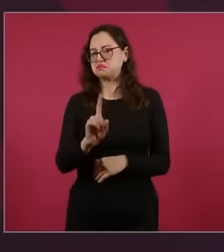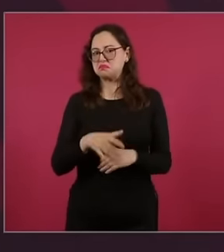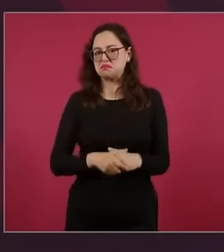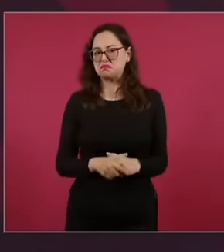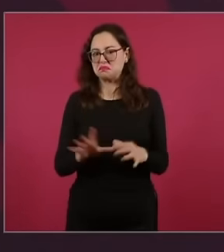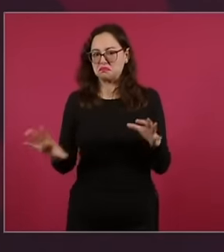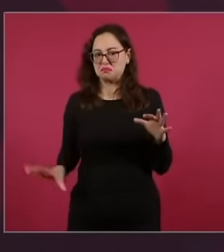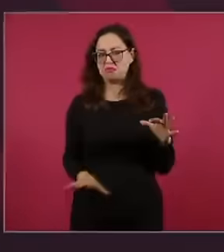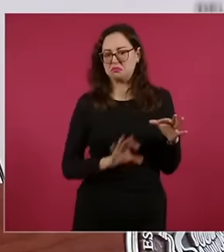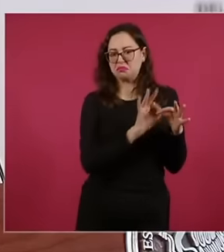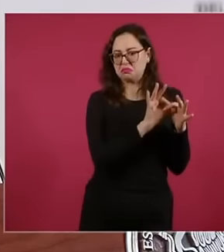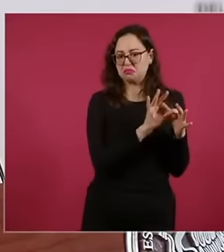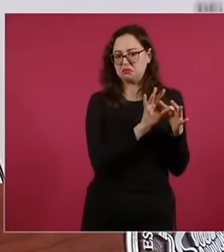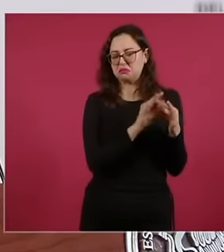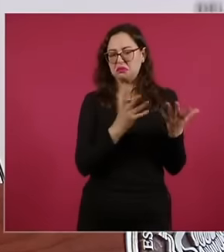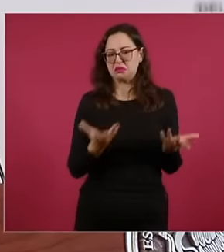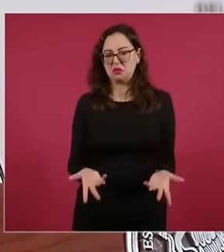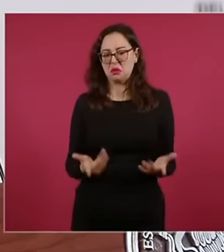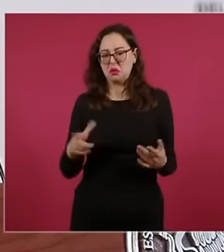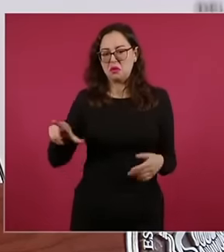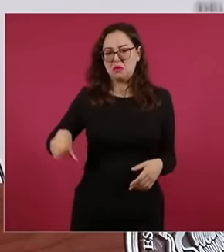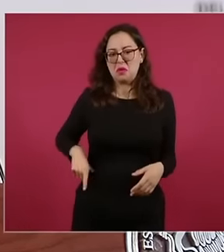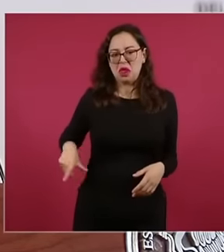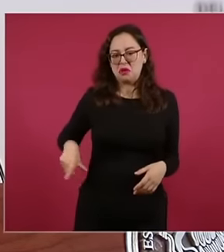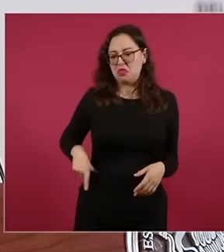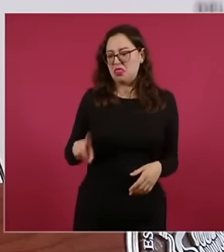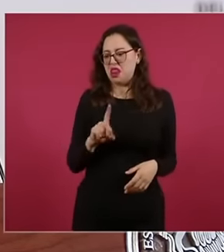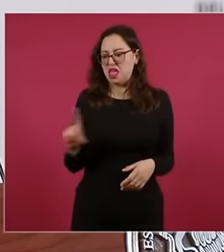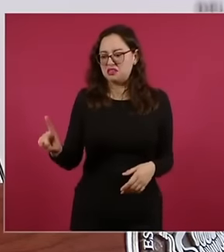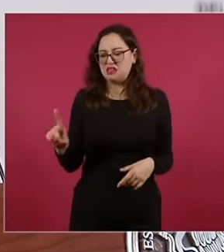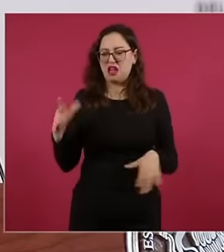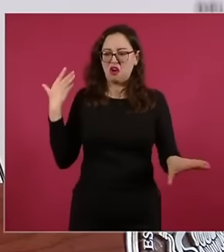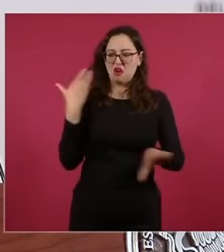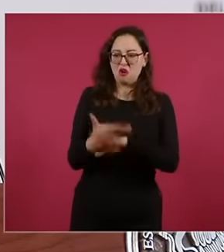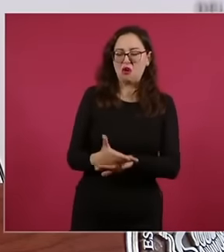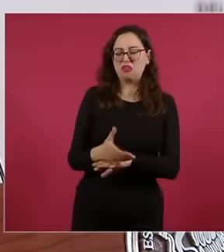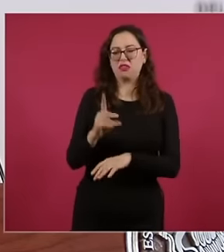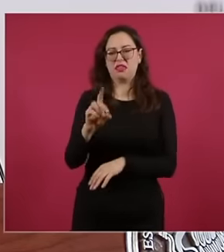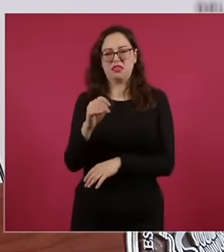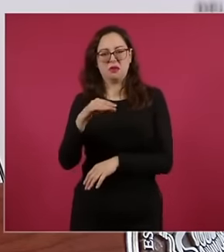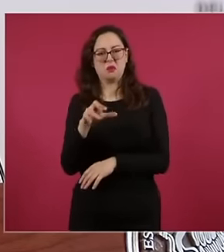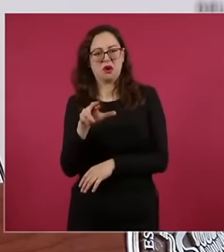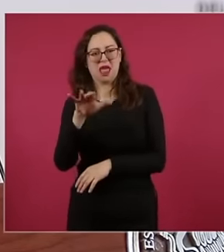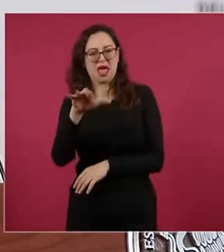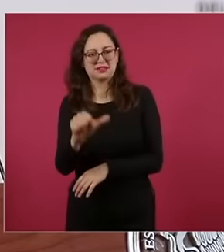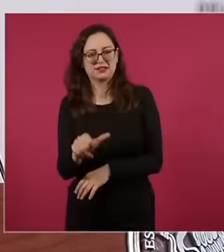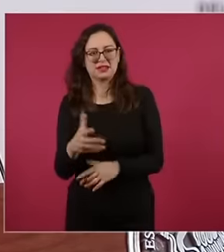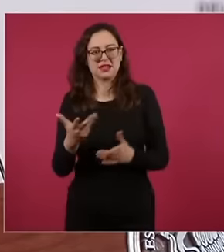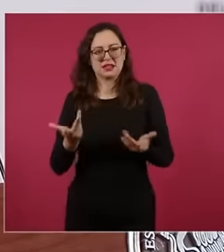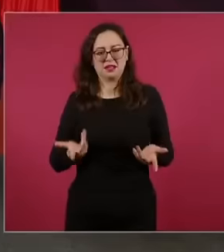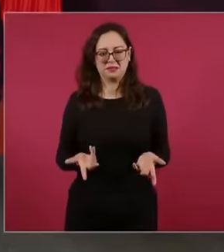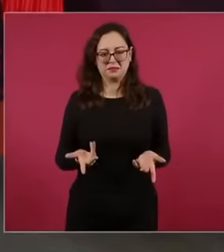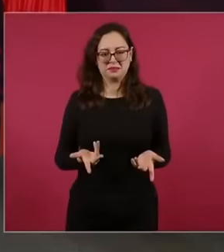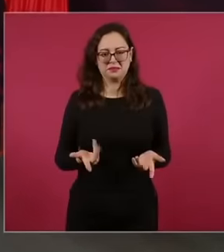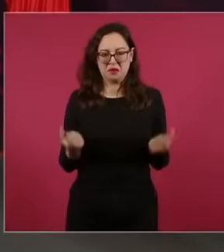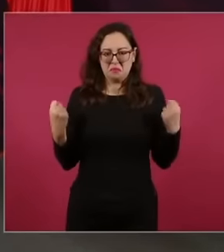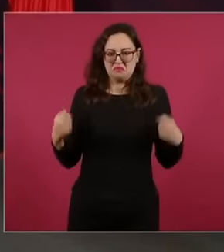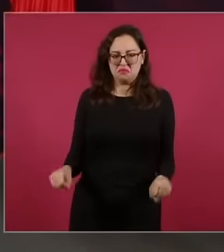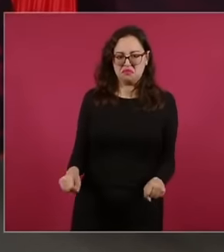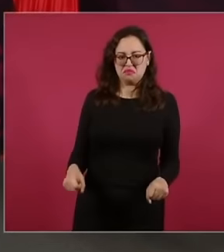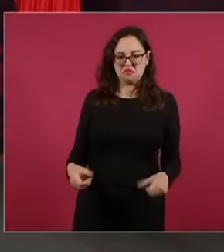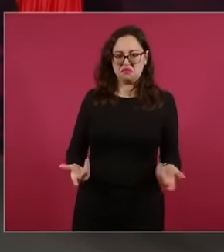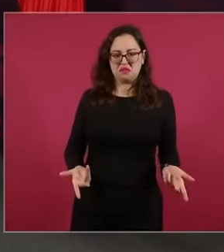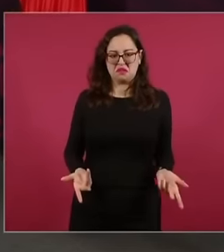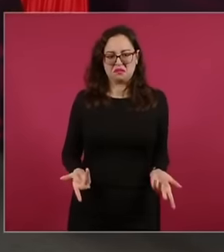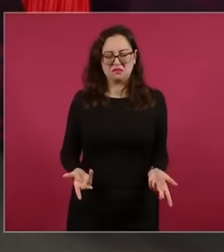undemocratic, but that has nothing to